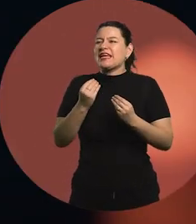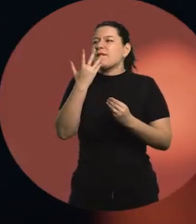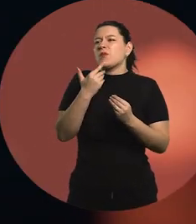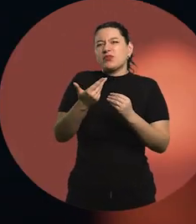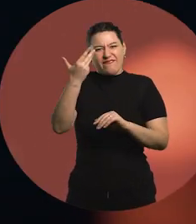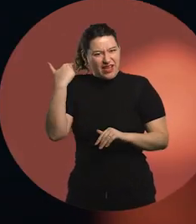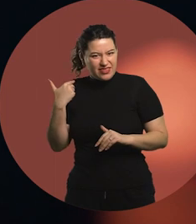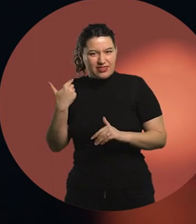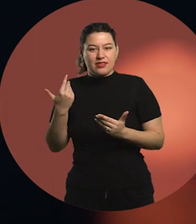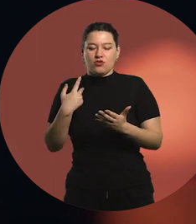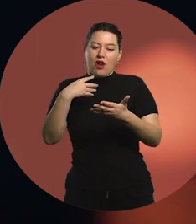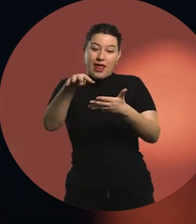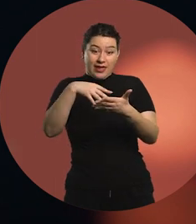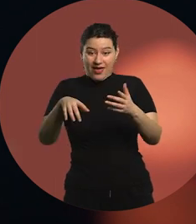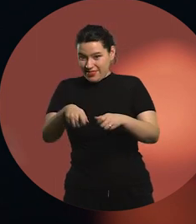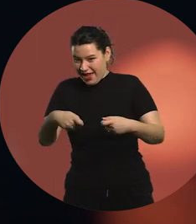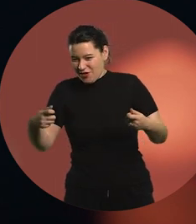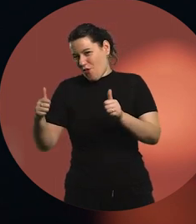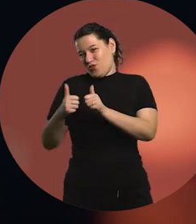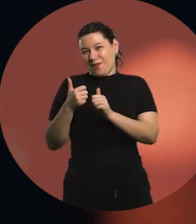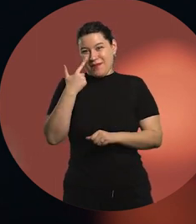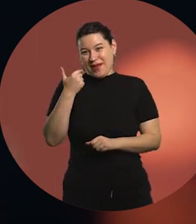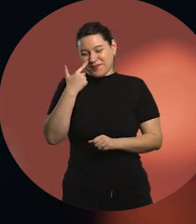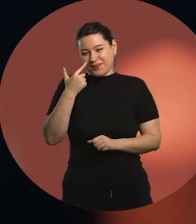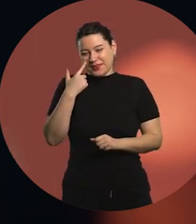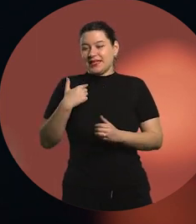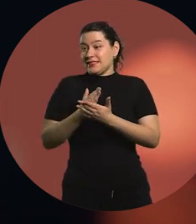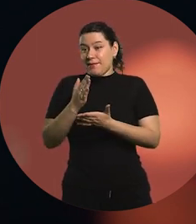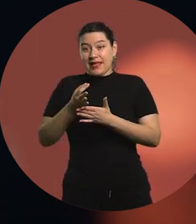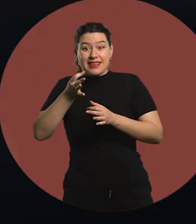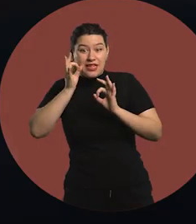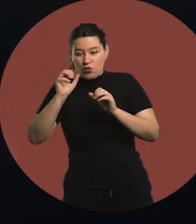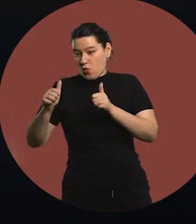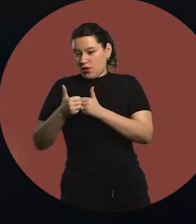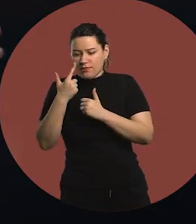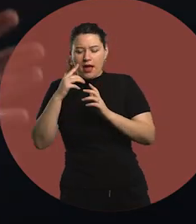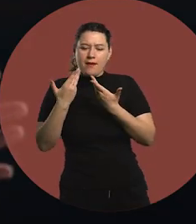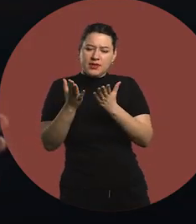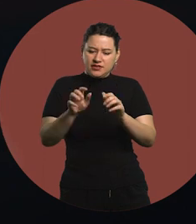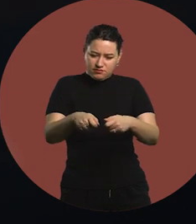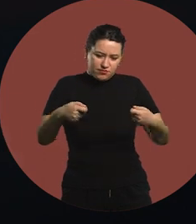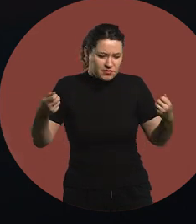I read the newspaper with my father, I had breakfast with him. I took an interest in cultural matters.